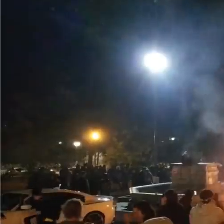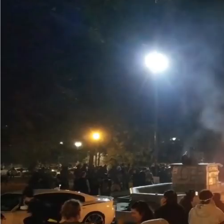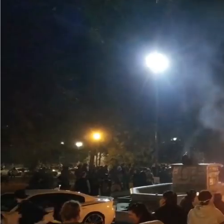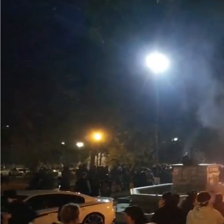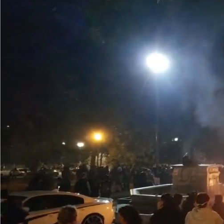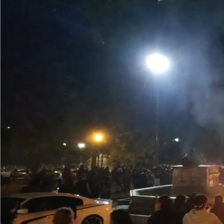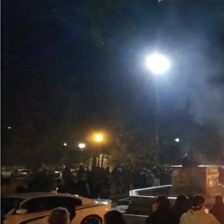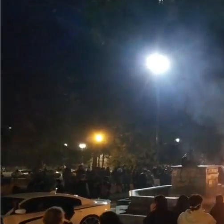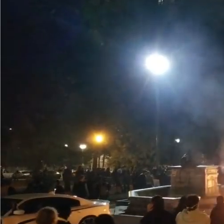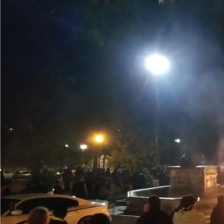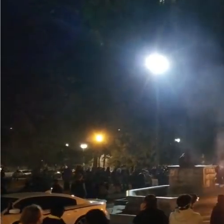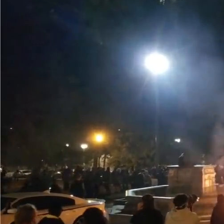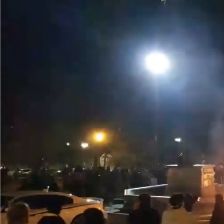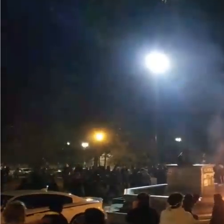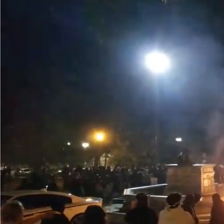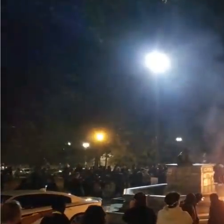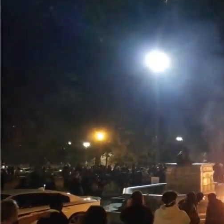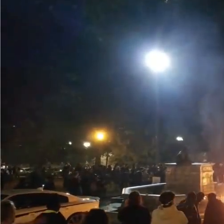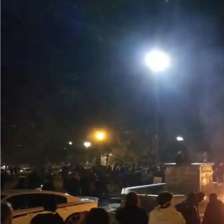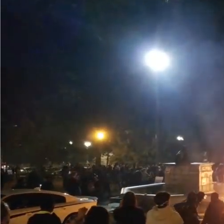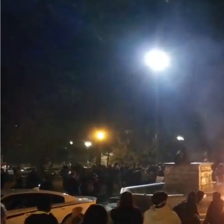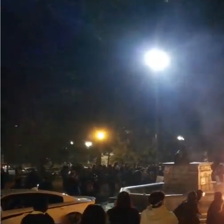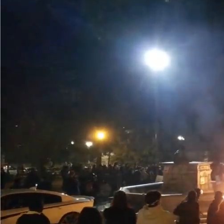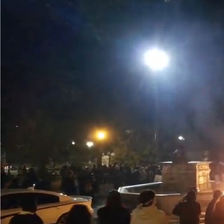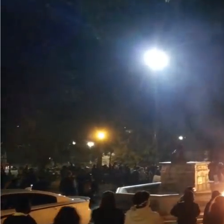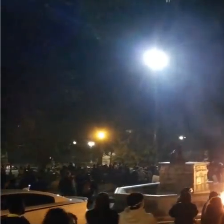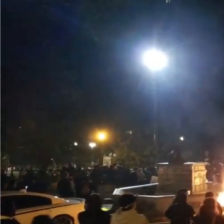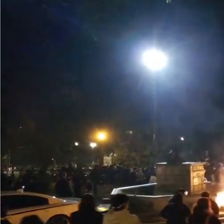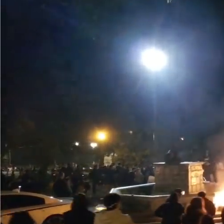We're going to talk about the role of fire in this type of event here in a little bit,